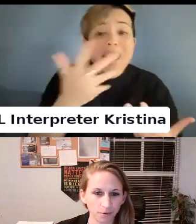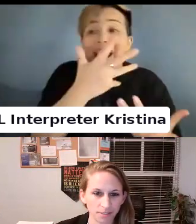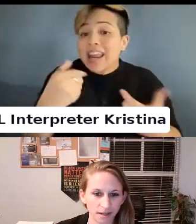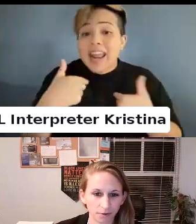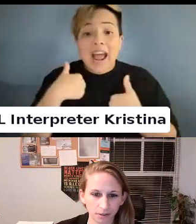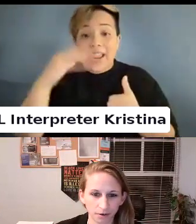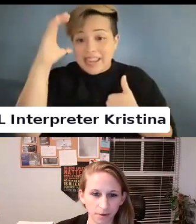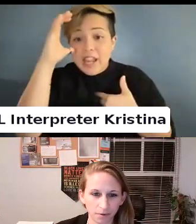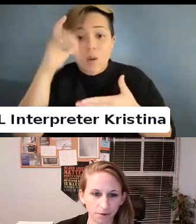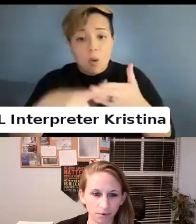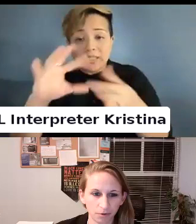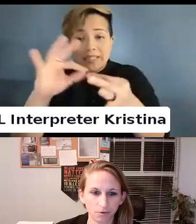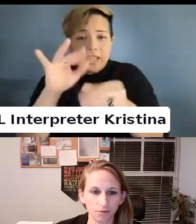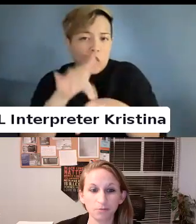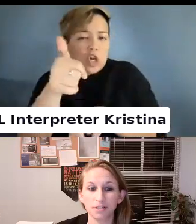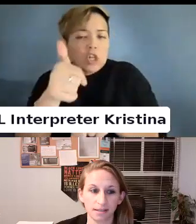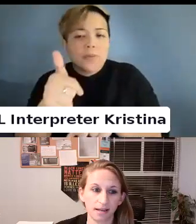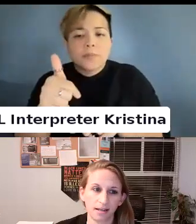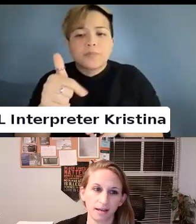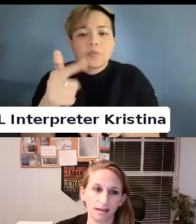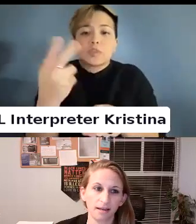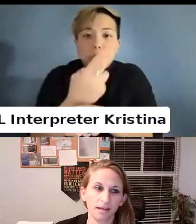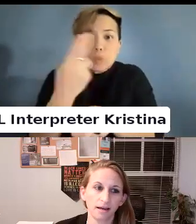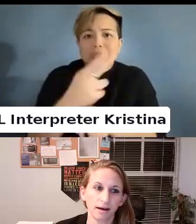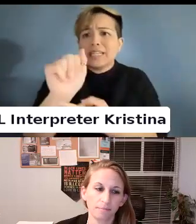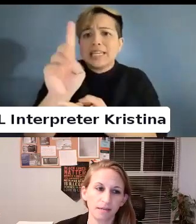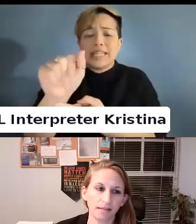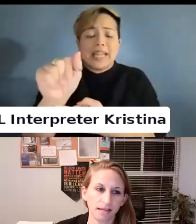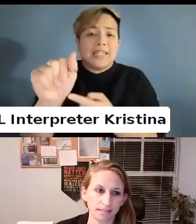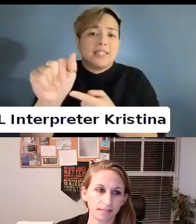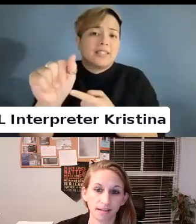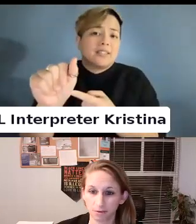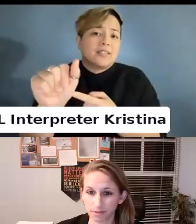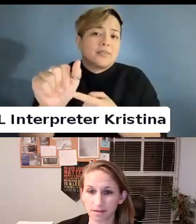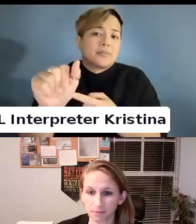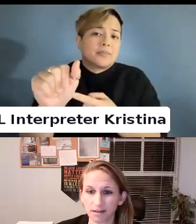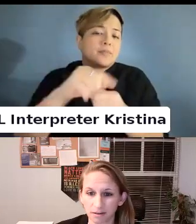Hear what was said earlier about using ADA in cases.